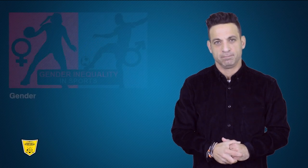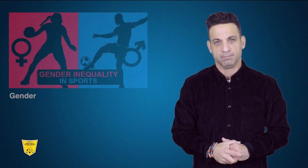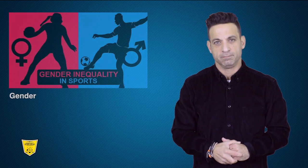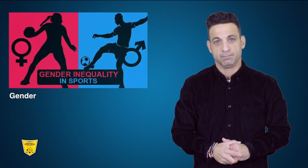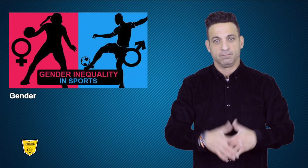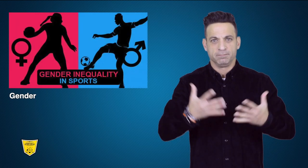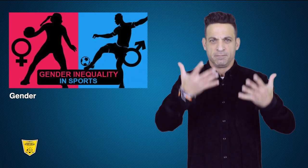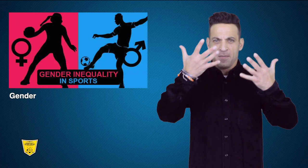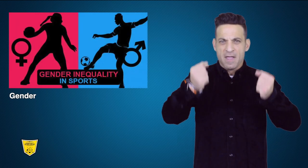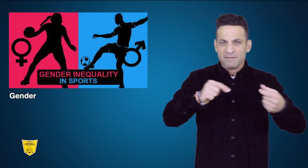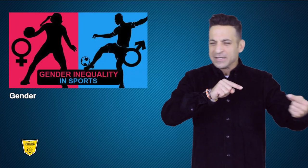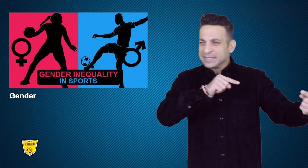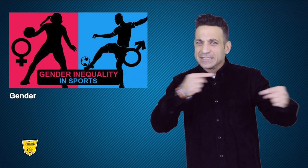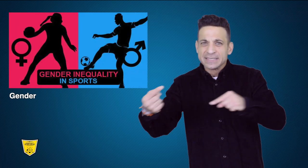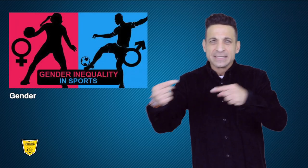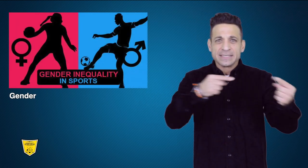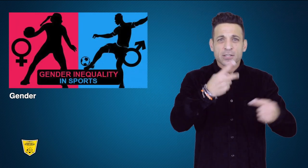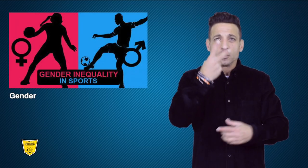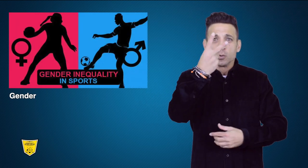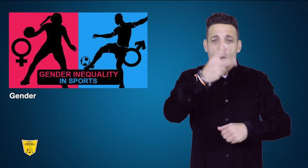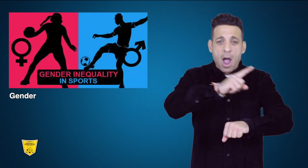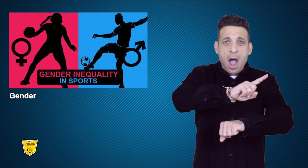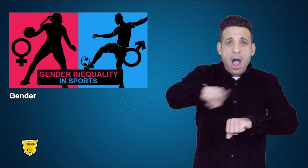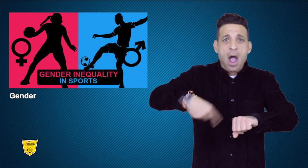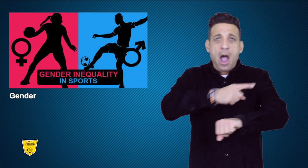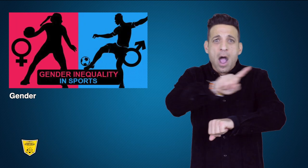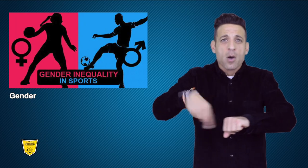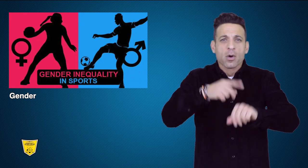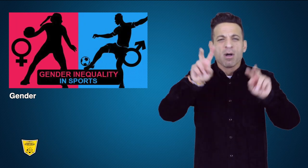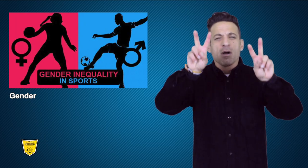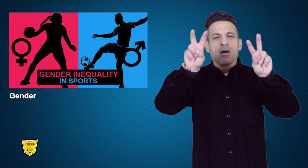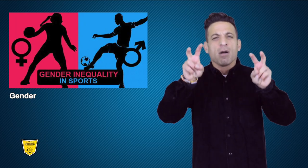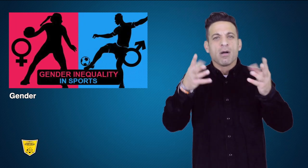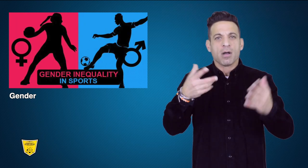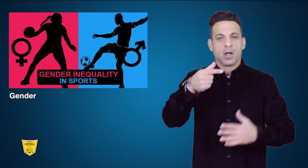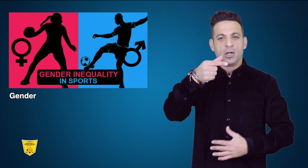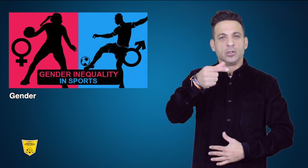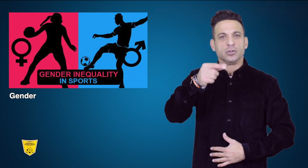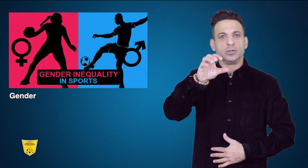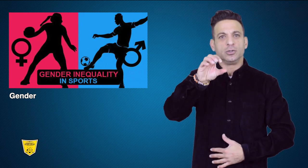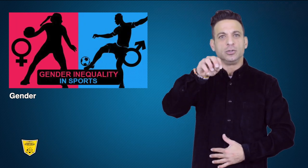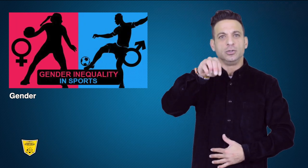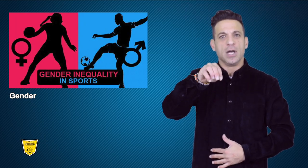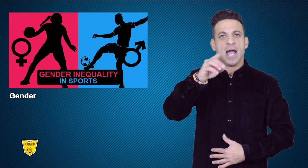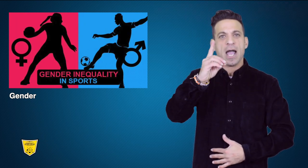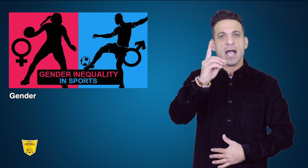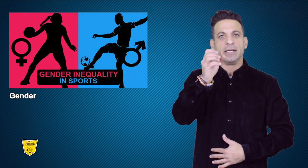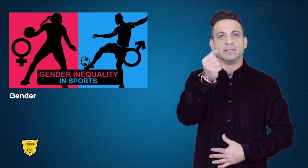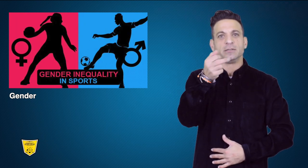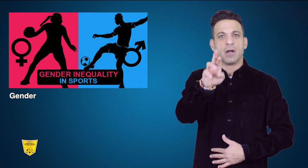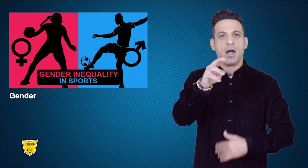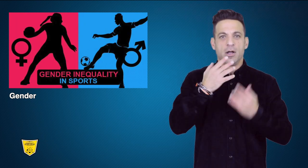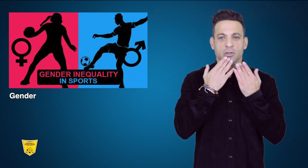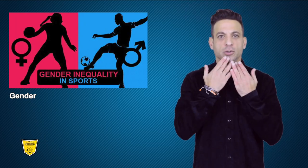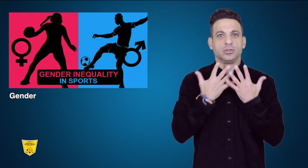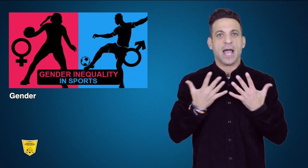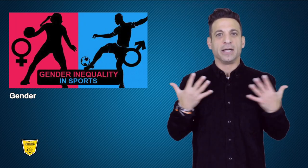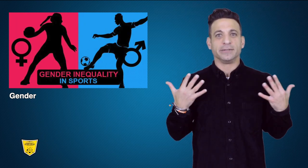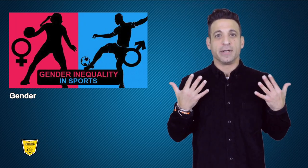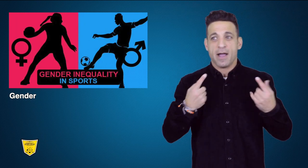Gender was an issue that involved much discussion for more than 2 hours.